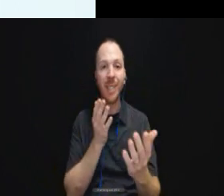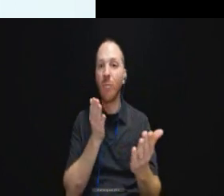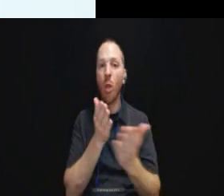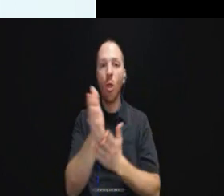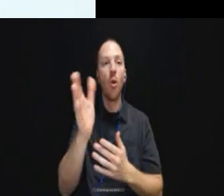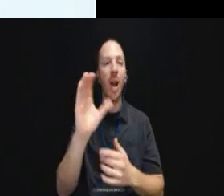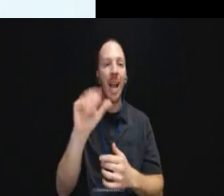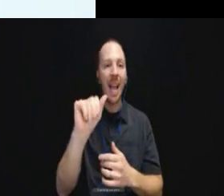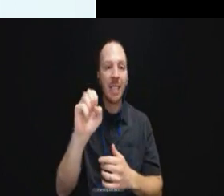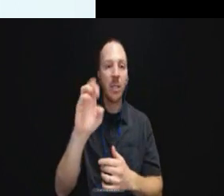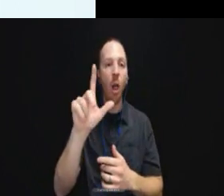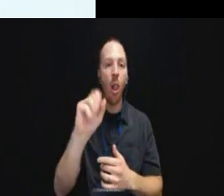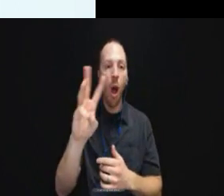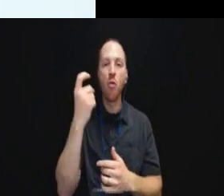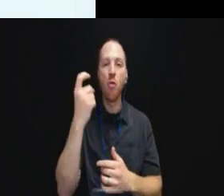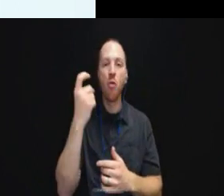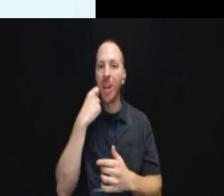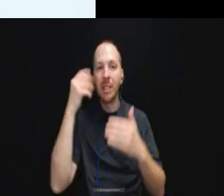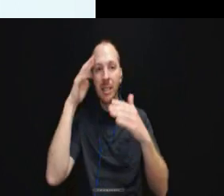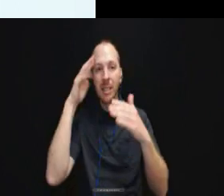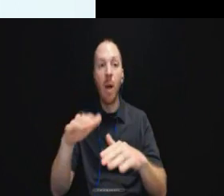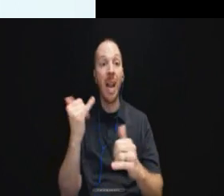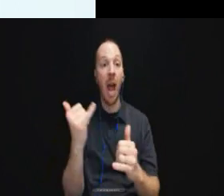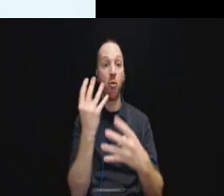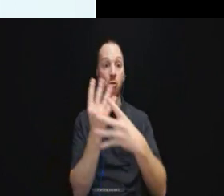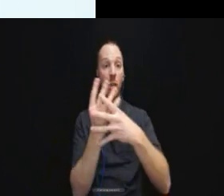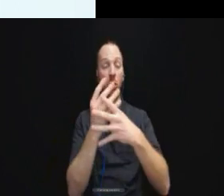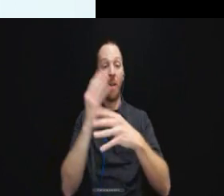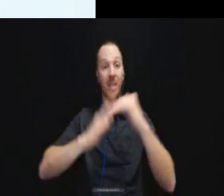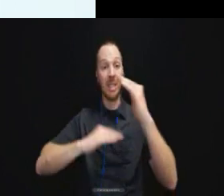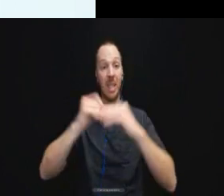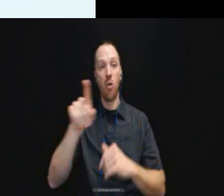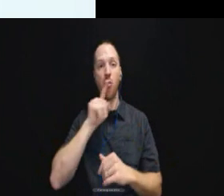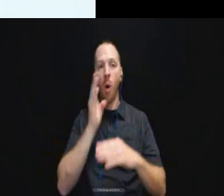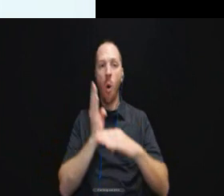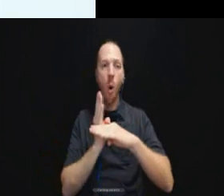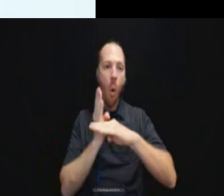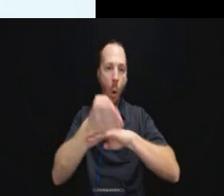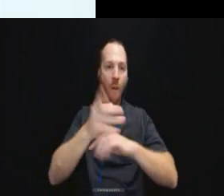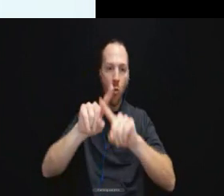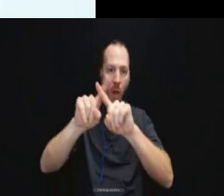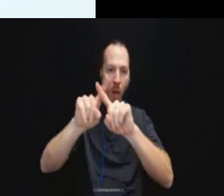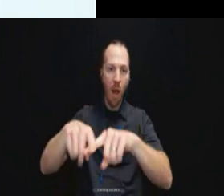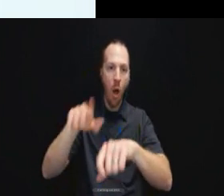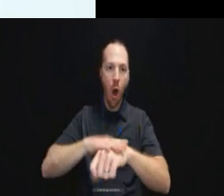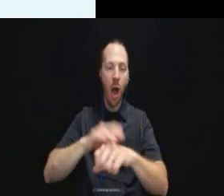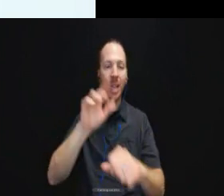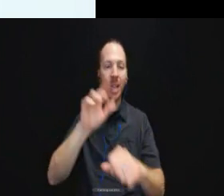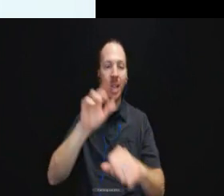settlements is that correctional facilities are overly relying on TTYs but there is a